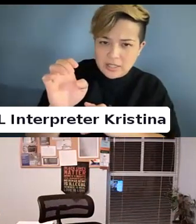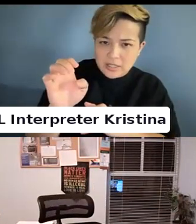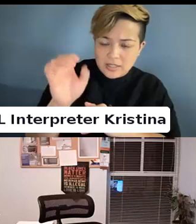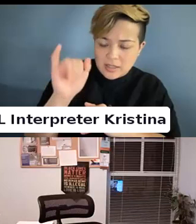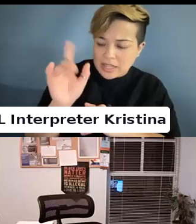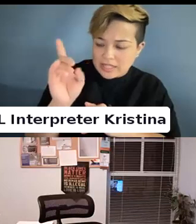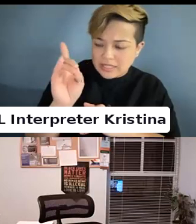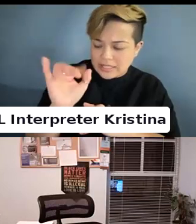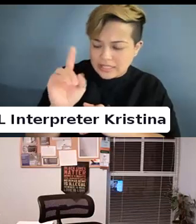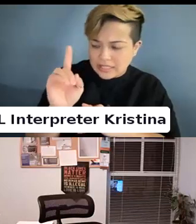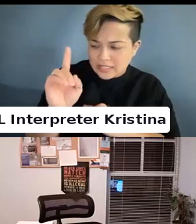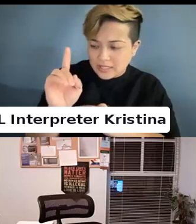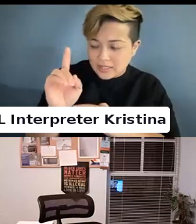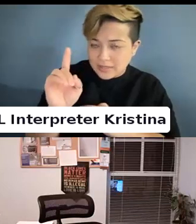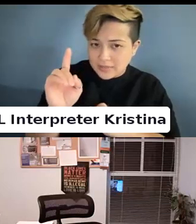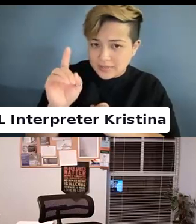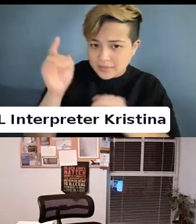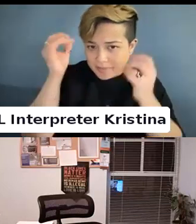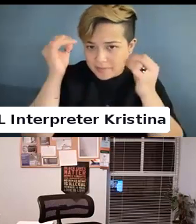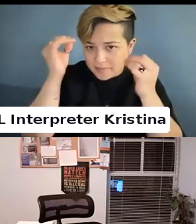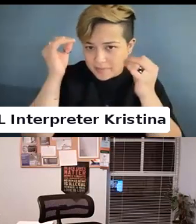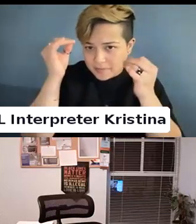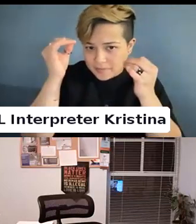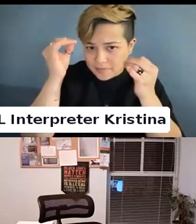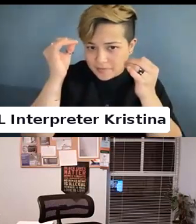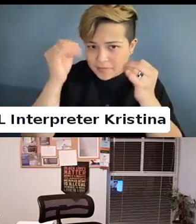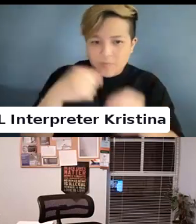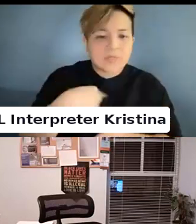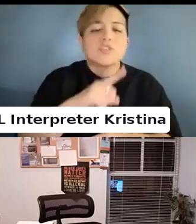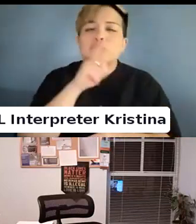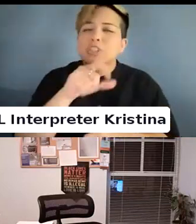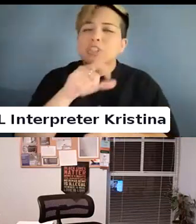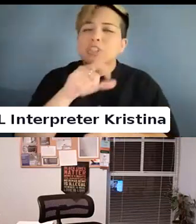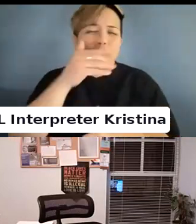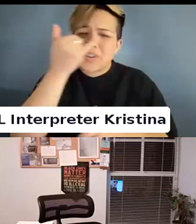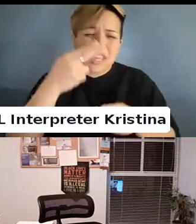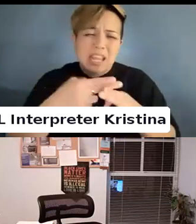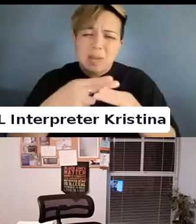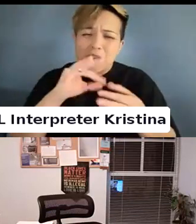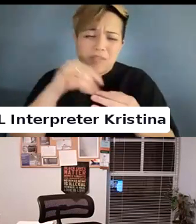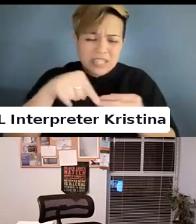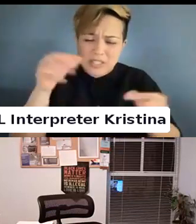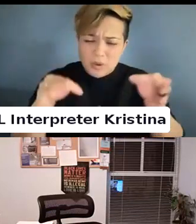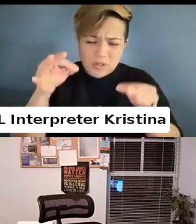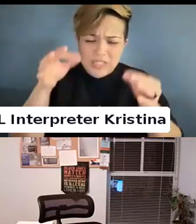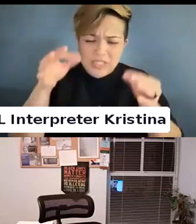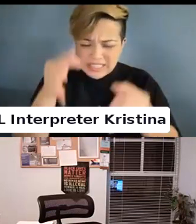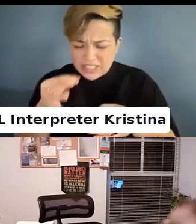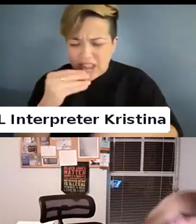I really should not be forgetting the name of this decision. Yeah I am.